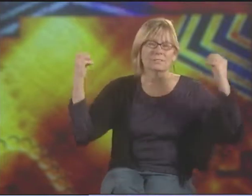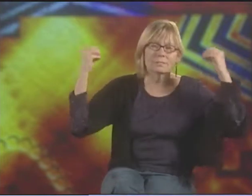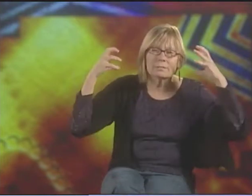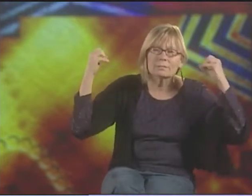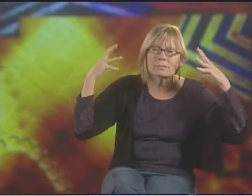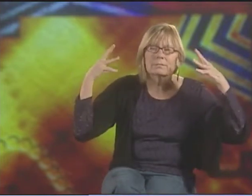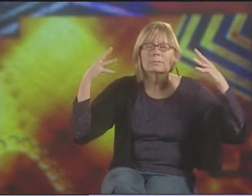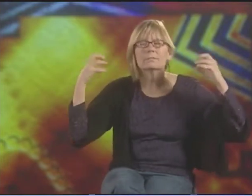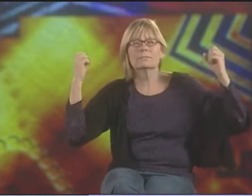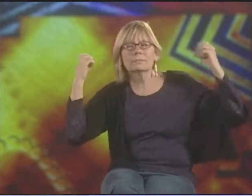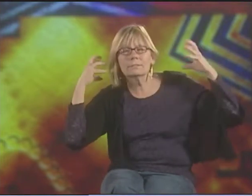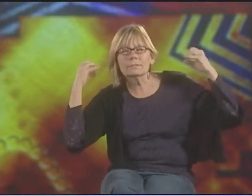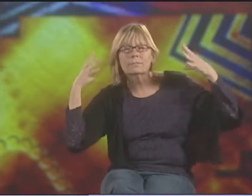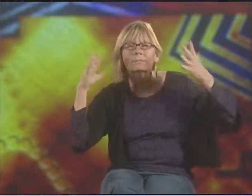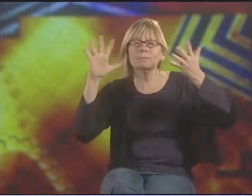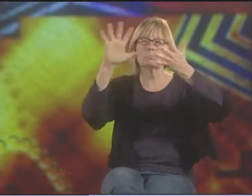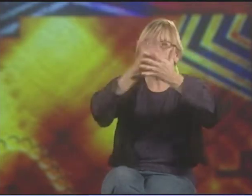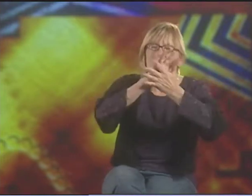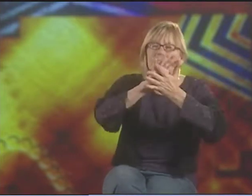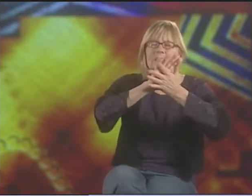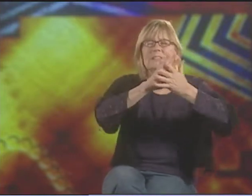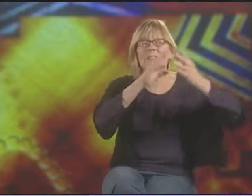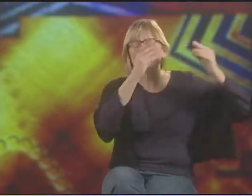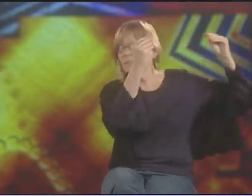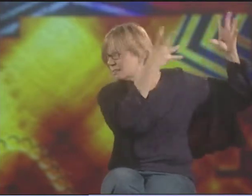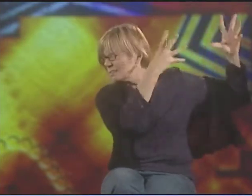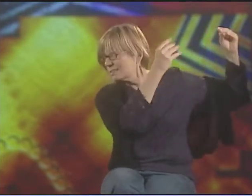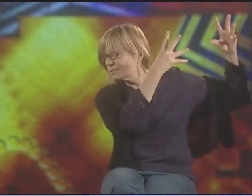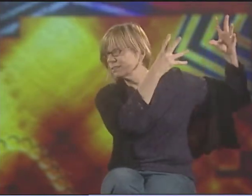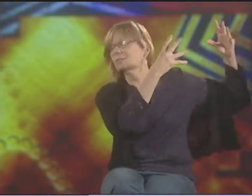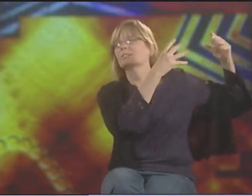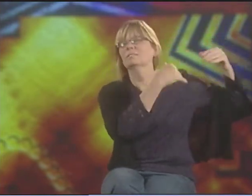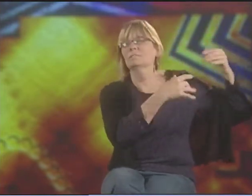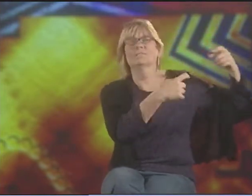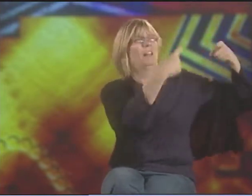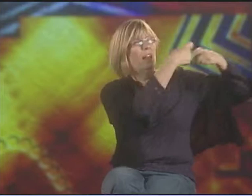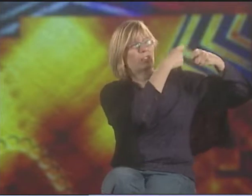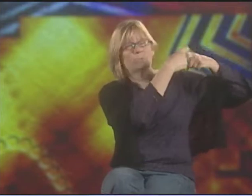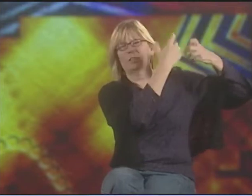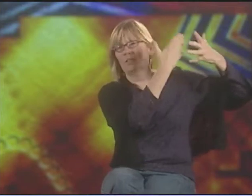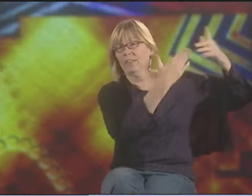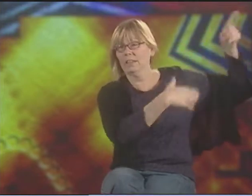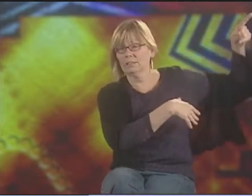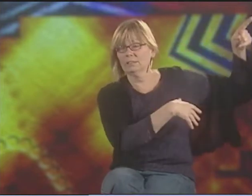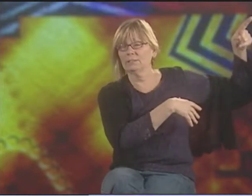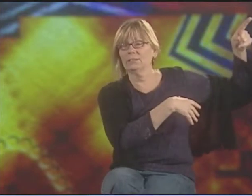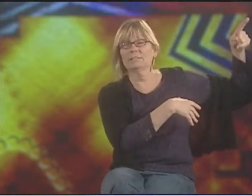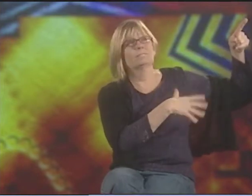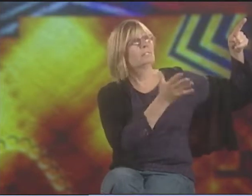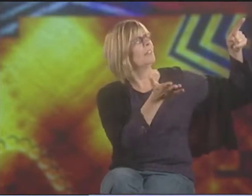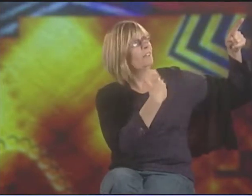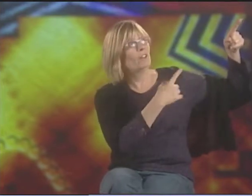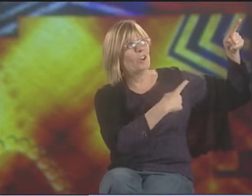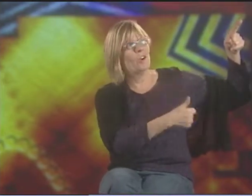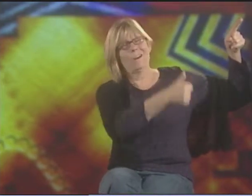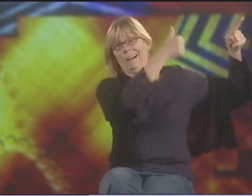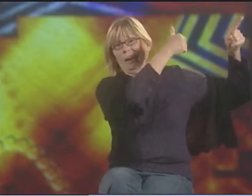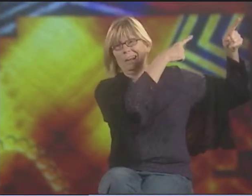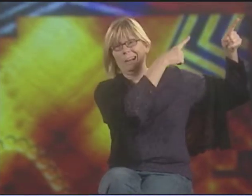THERE'S ARTIFICIAL LIGHTS AND MUSIC AND THINGS THAT ARE BLARING OVER IN THIS OTHER AREA, VERY ELECTRIFIED.